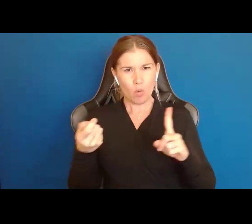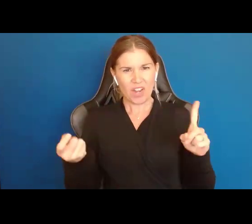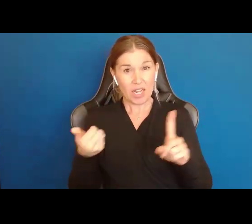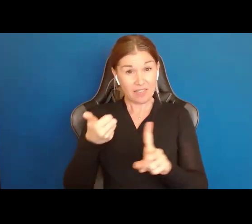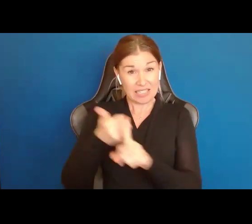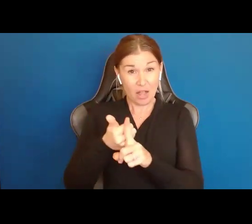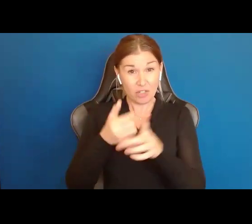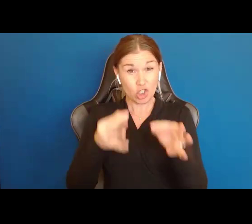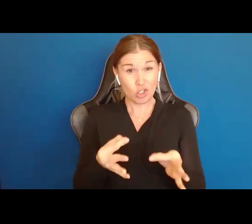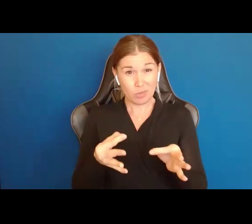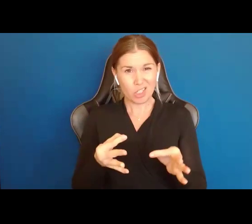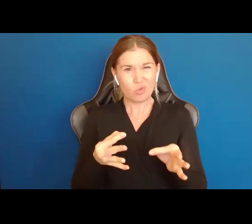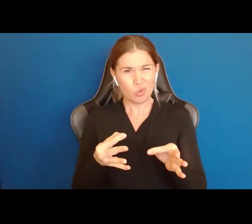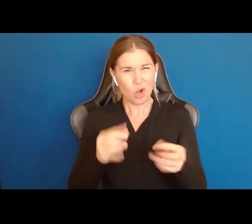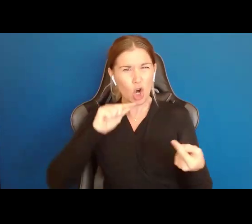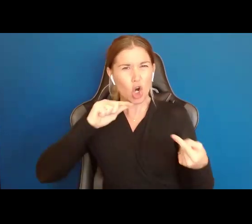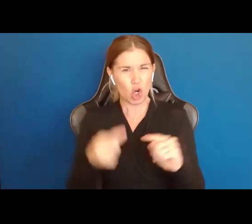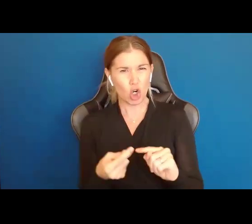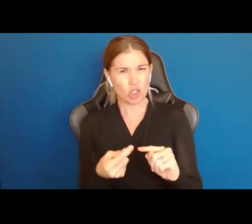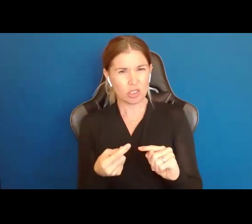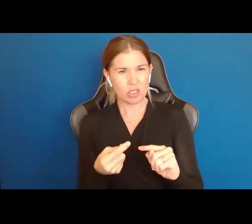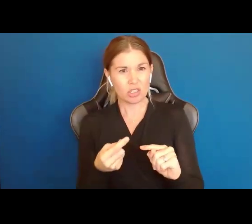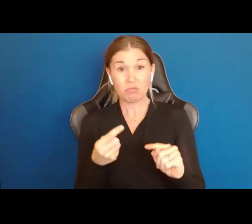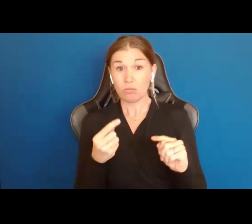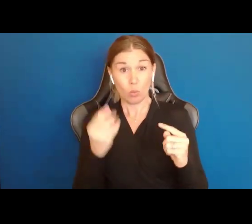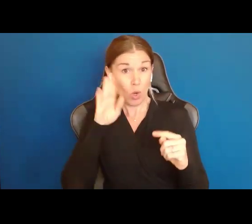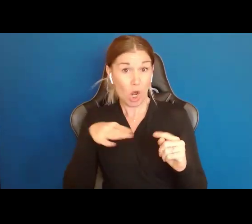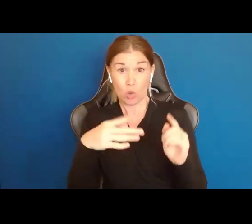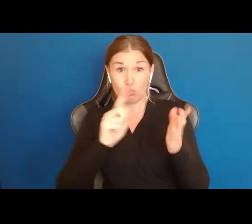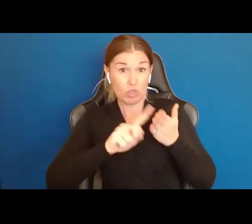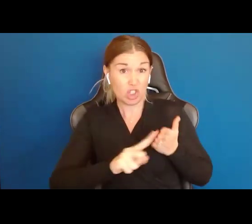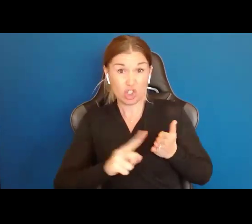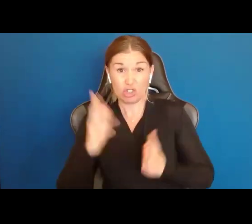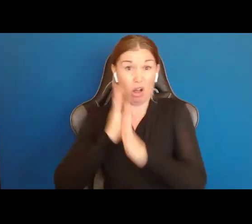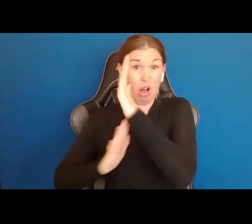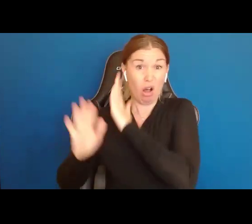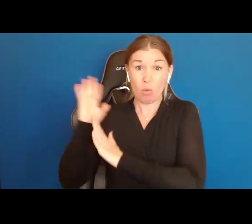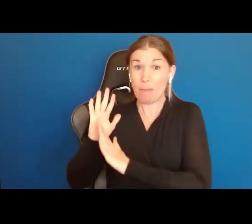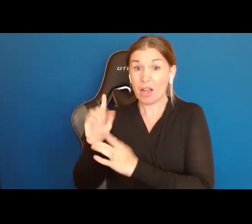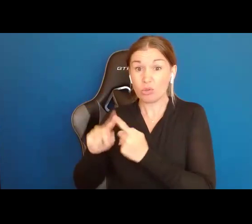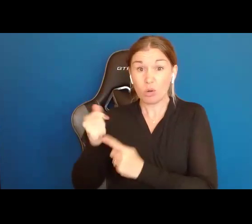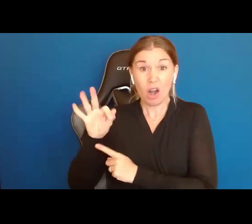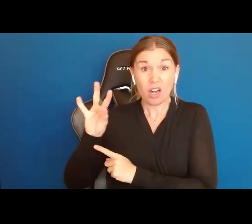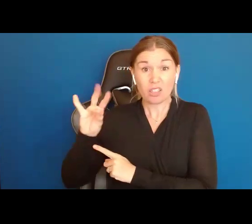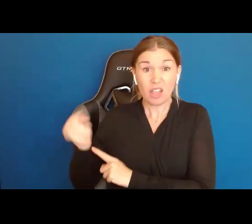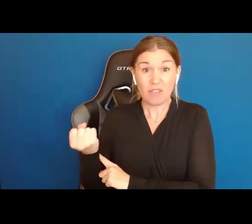is harmful. We know from studies going back to the 1970s that when People with Disabilities